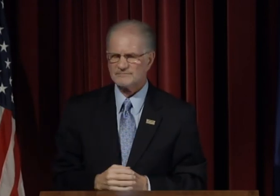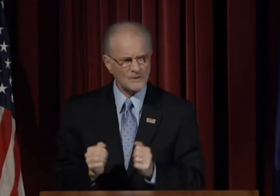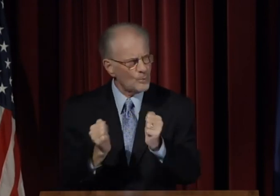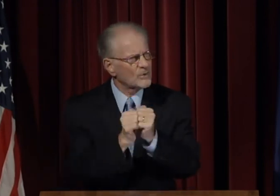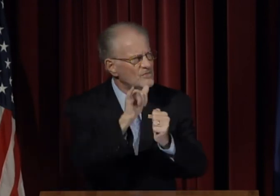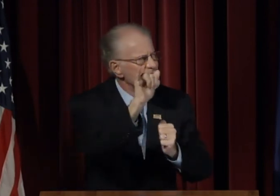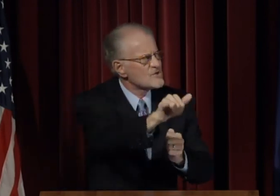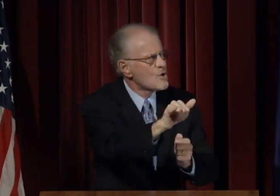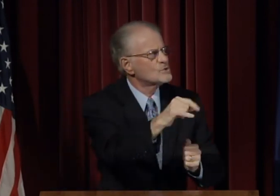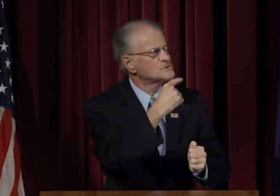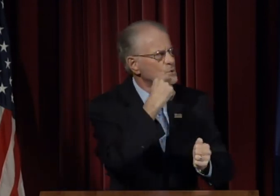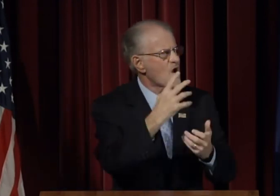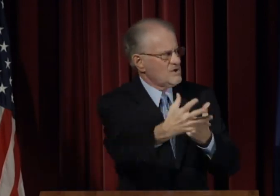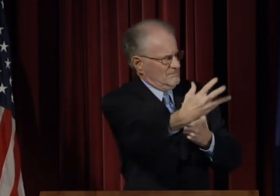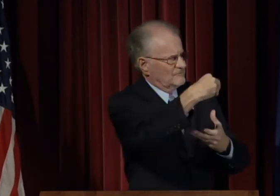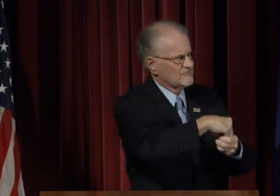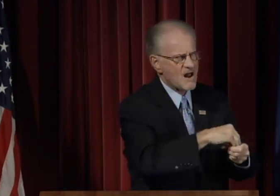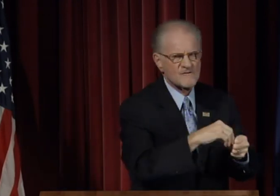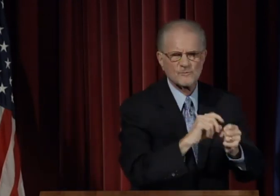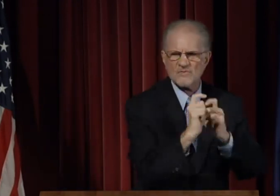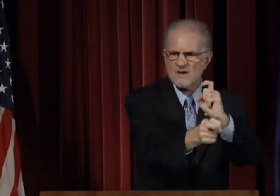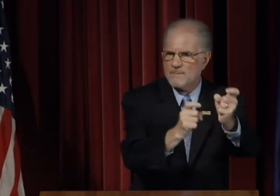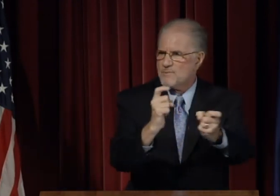with our appropriations.